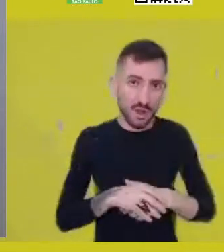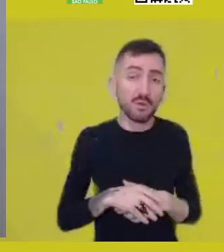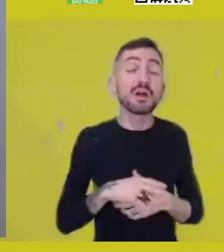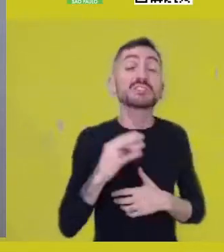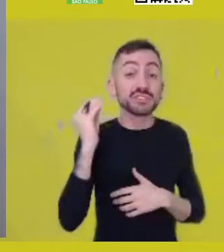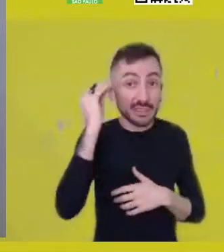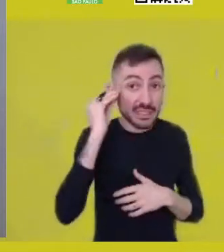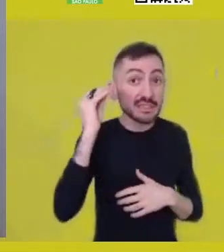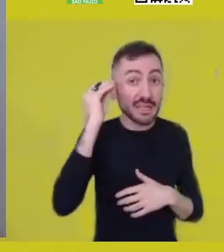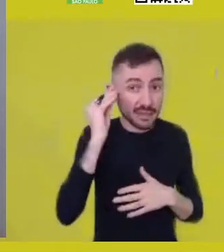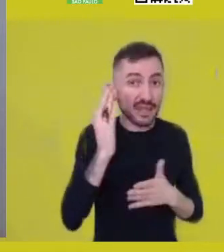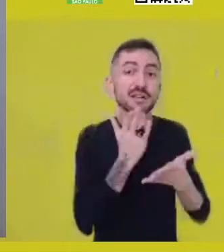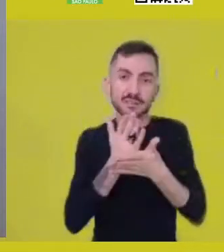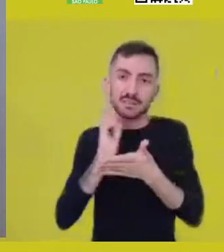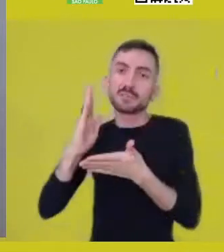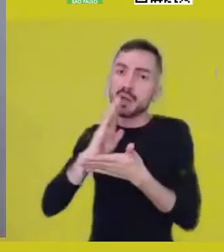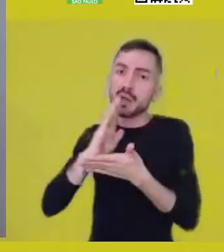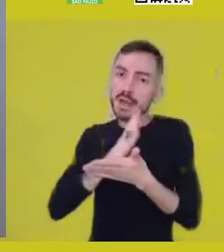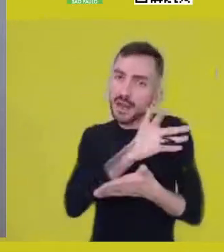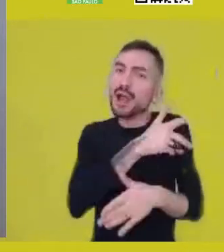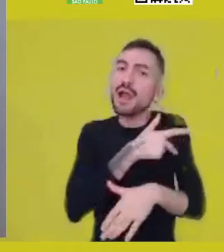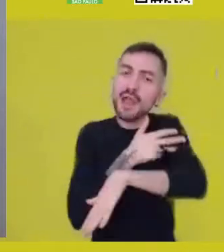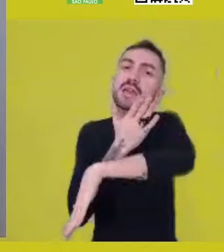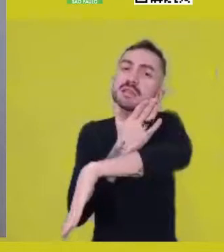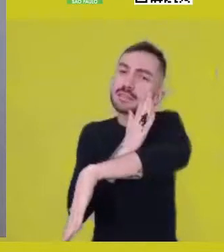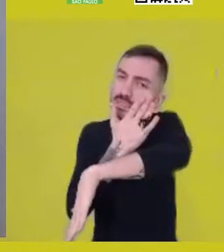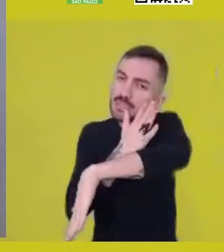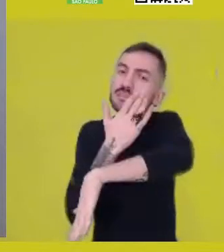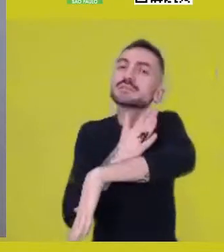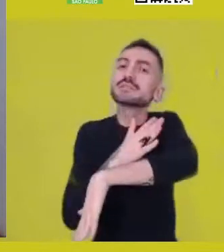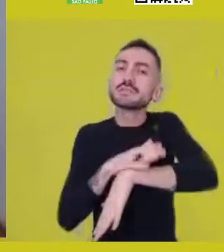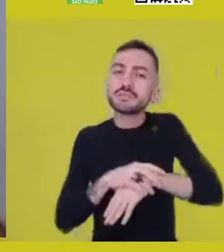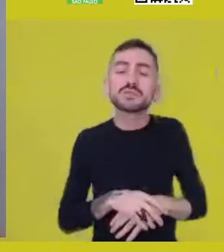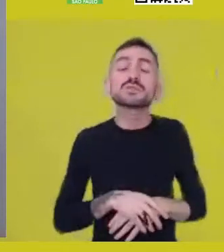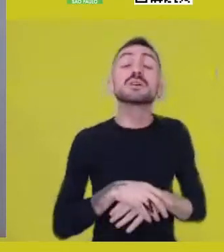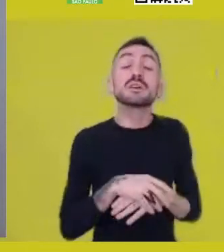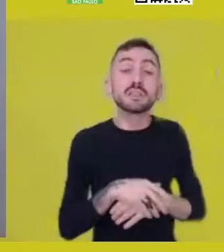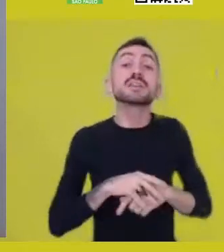and, of course, fruit of a hegemonic action